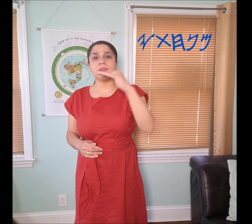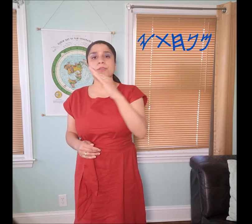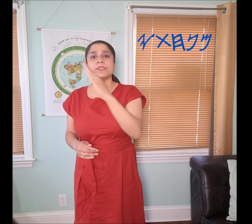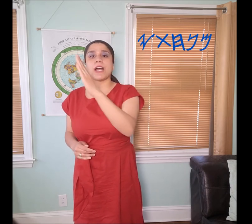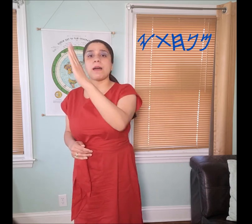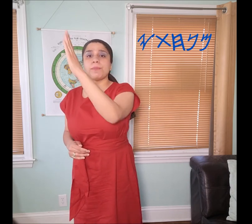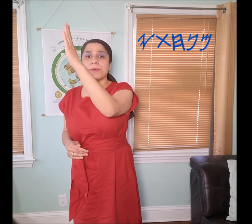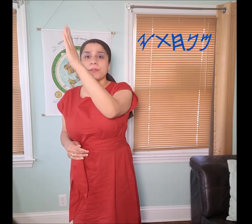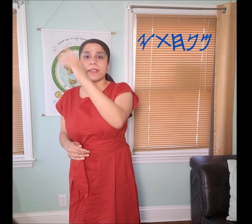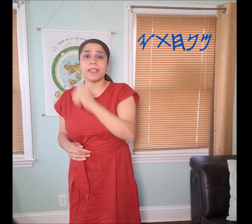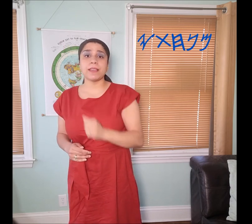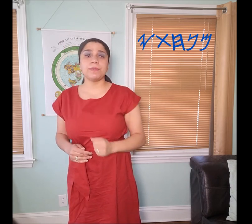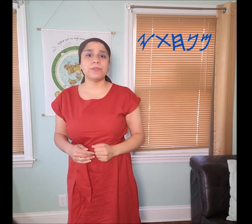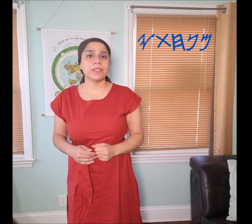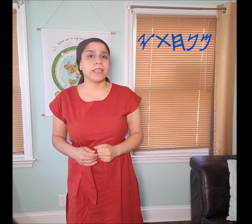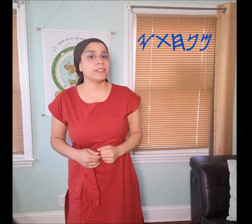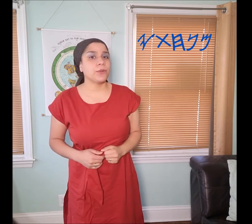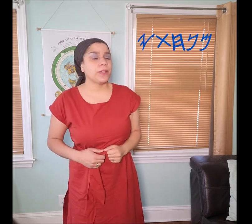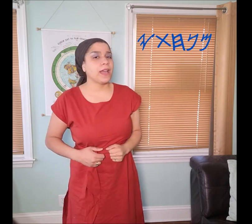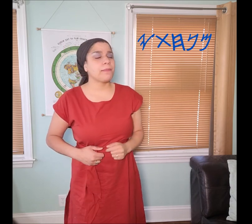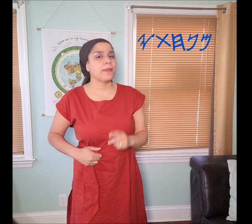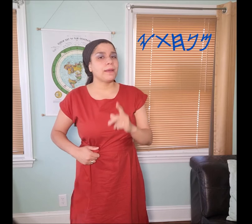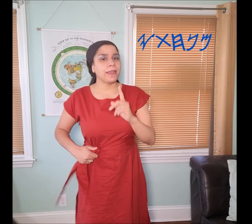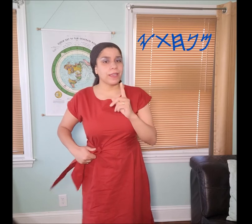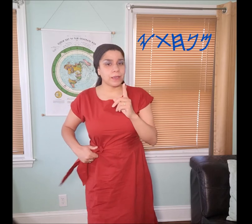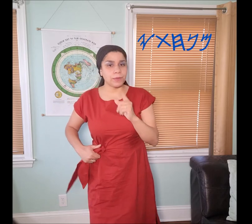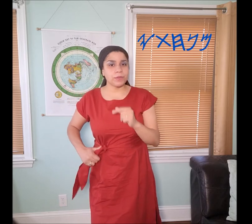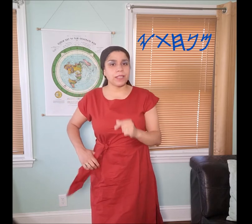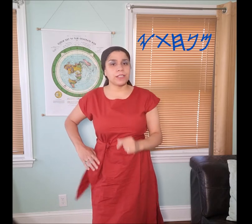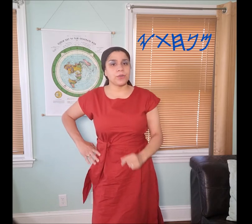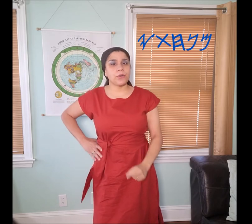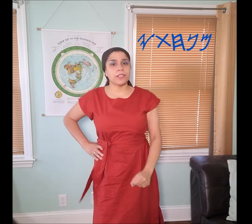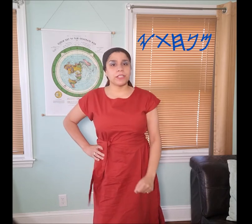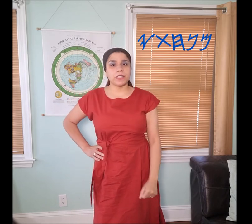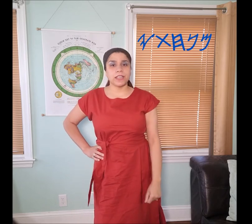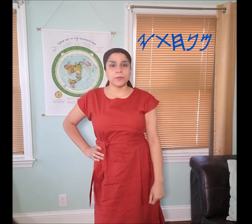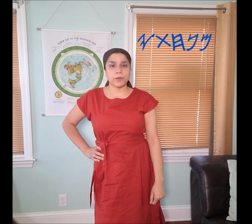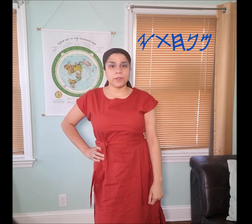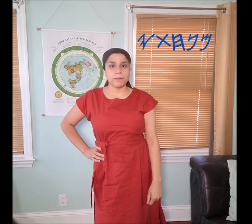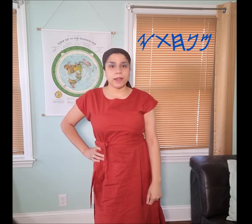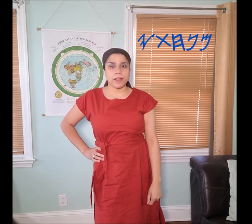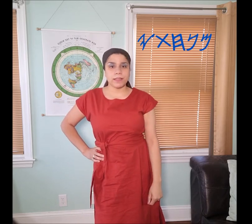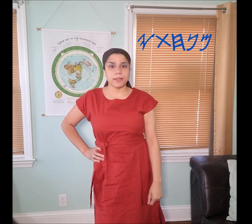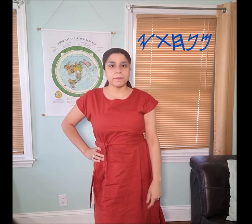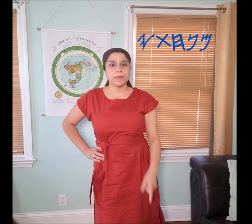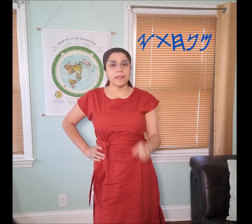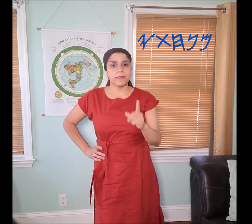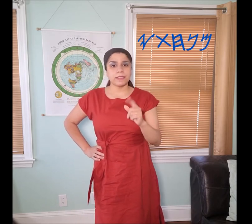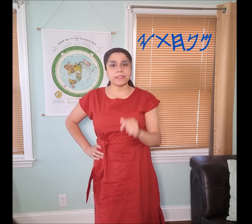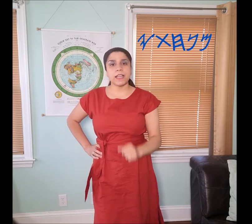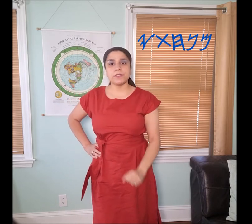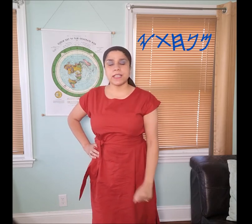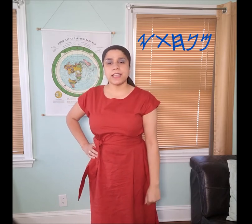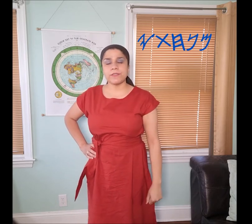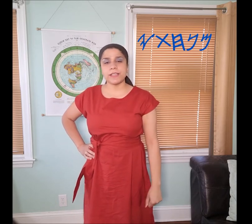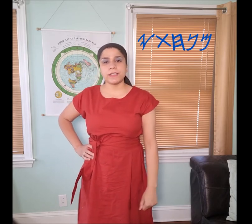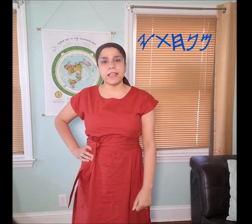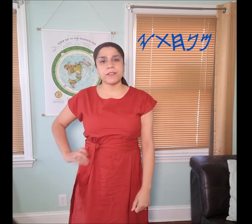goes upward, it communicates going up. It communicates origin in the word of "Manakahthey 𐤌𐤍𐤇𐤕𐤉" (referring to the language). This is how you sign the rest letters.